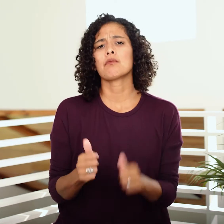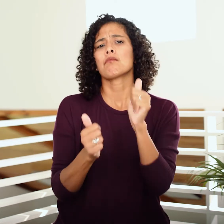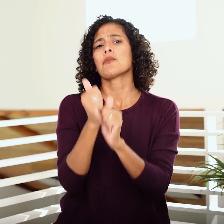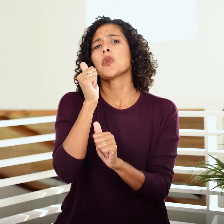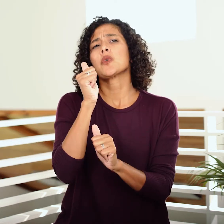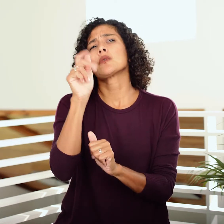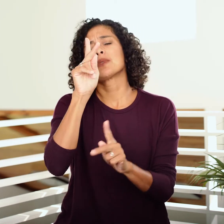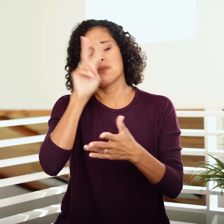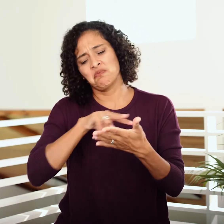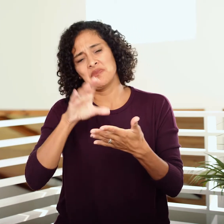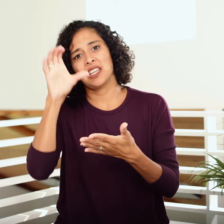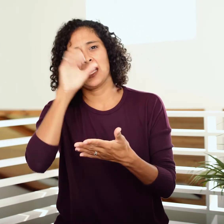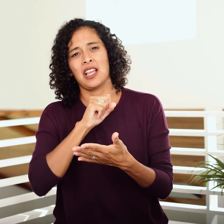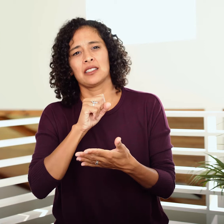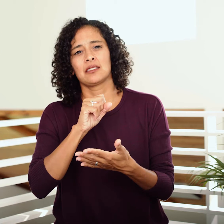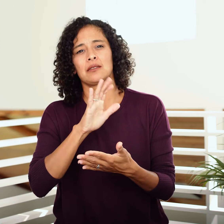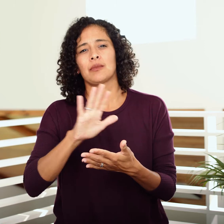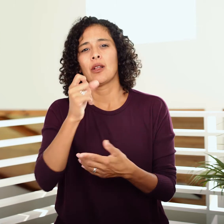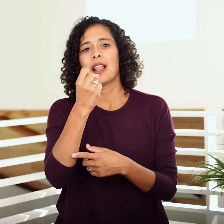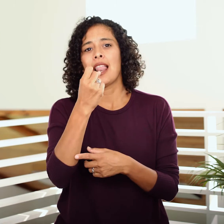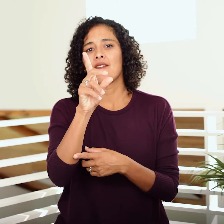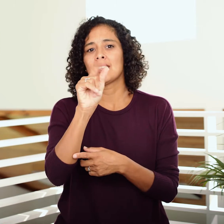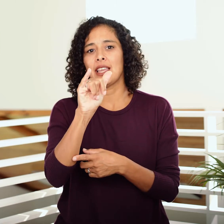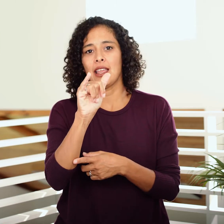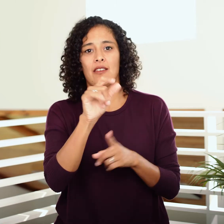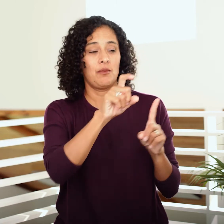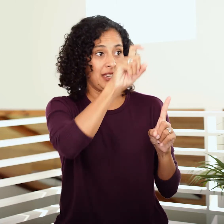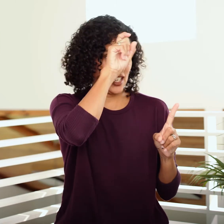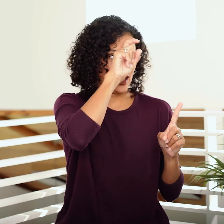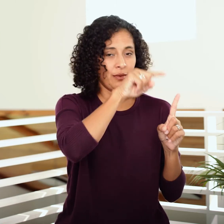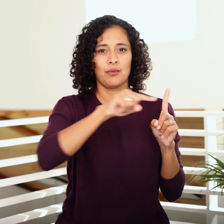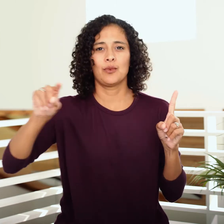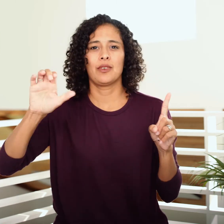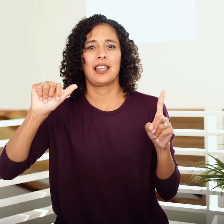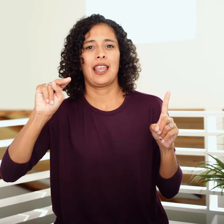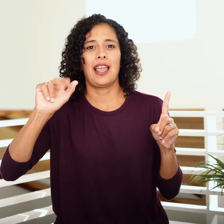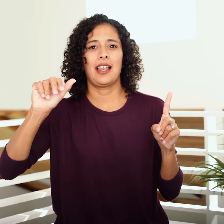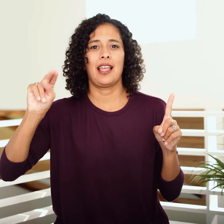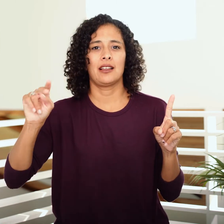By most estimates, it’s roughly an 11 day journey from Egypt to Canaan.